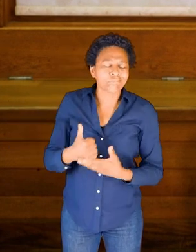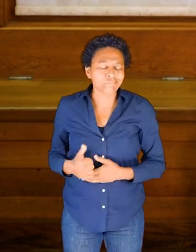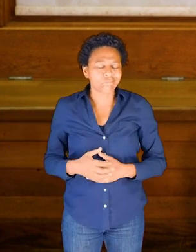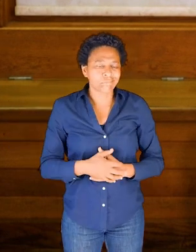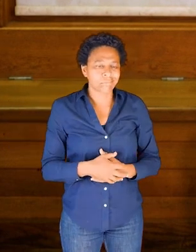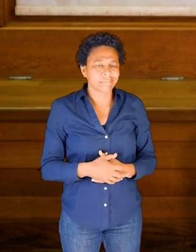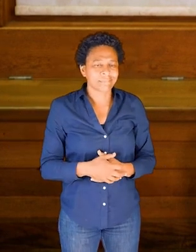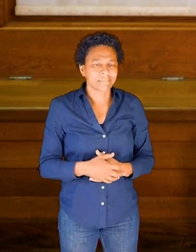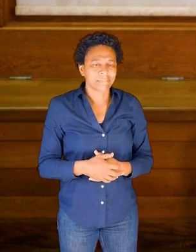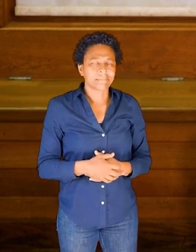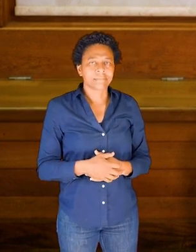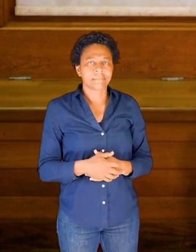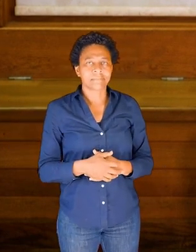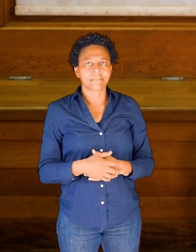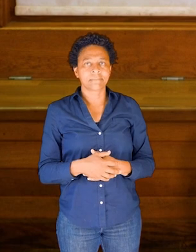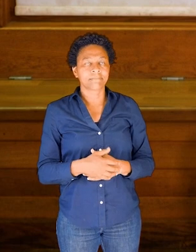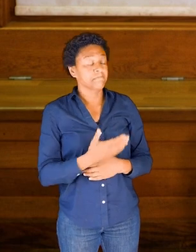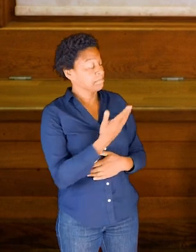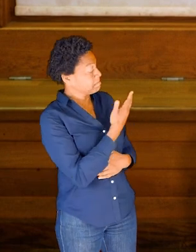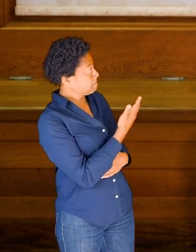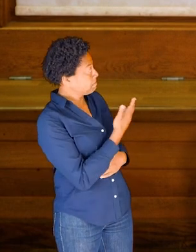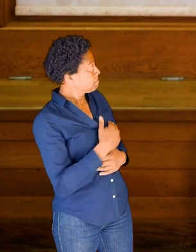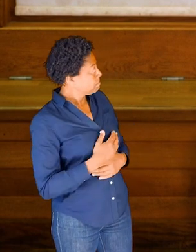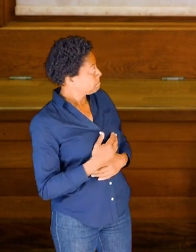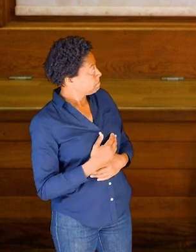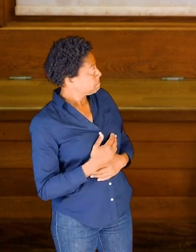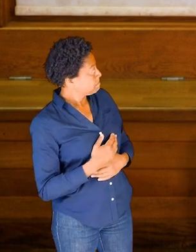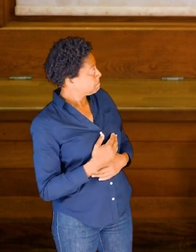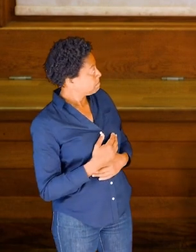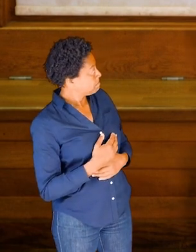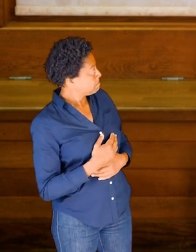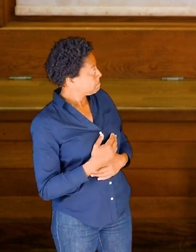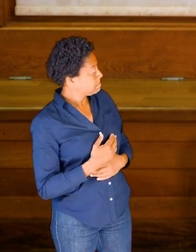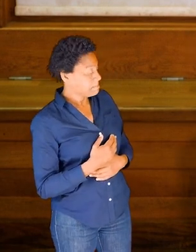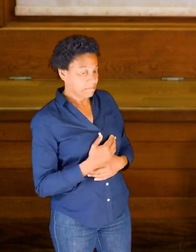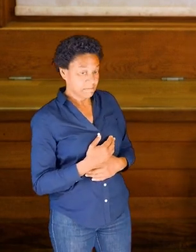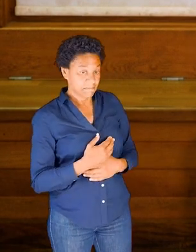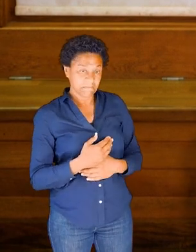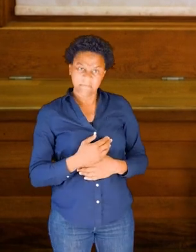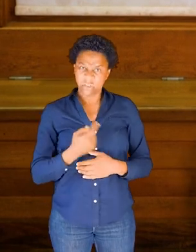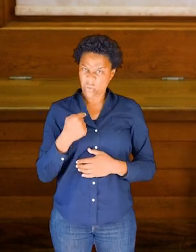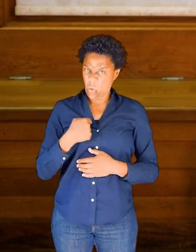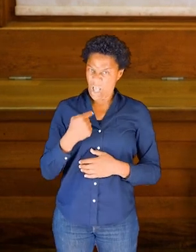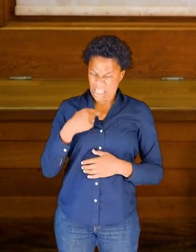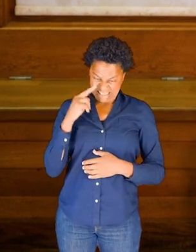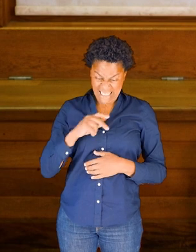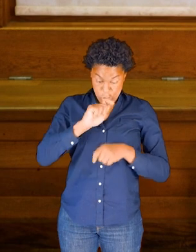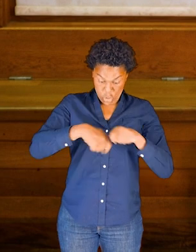So when I tie a knot in my scarf, it gets to about the size of my fist.